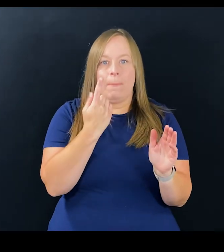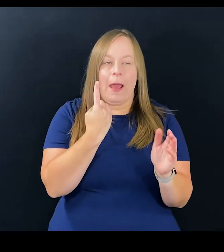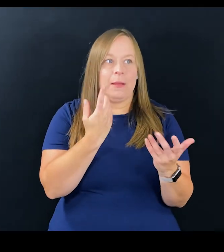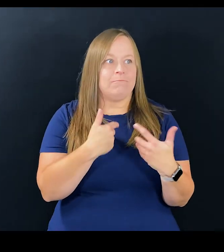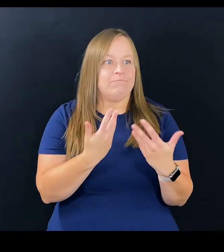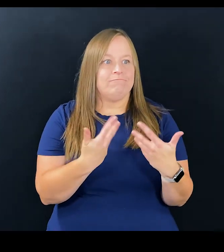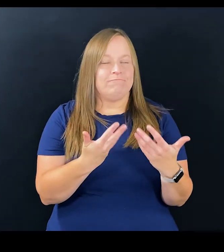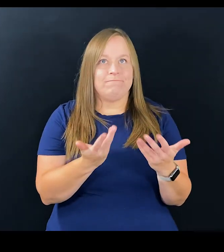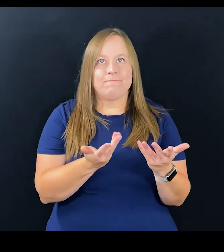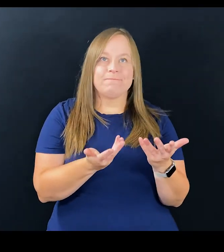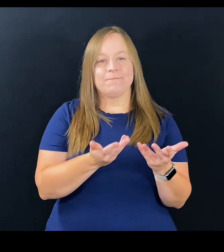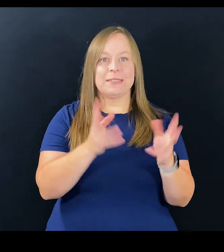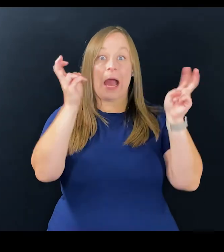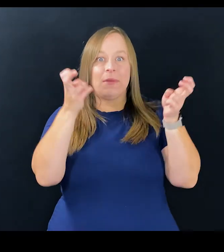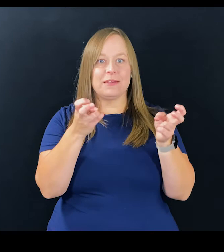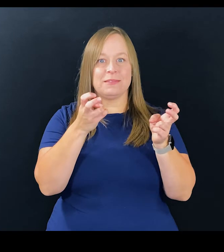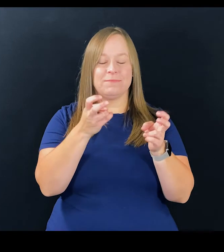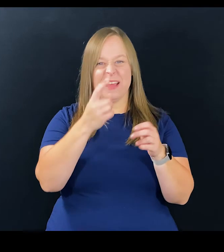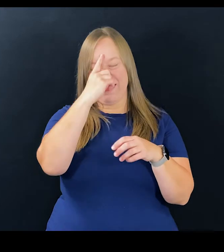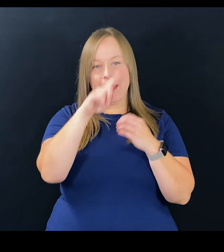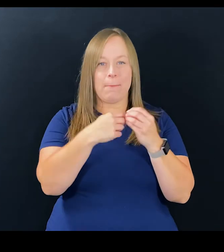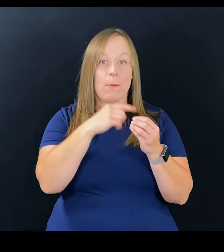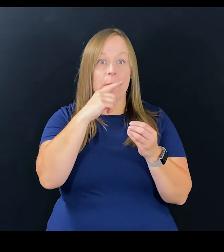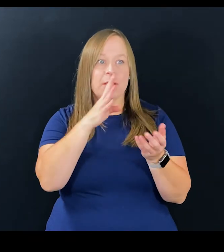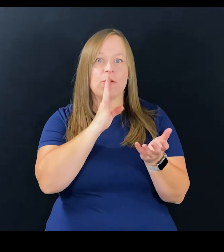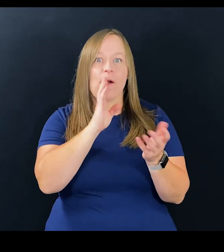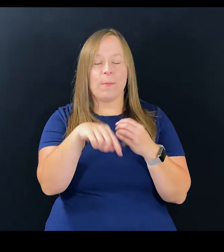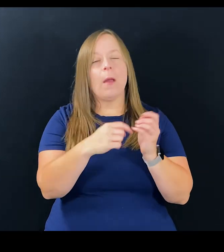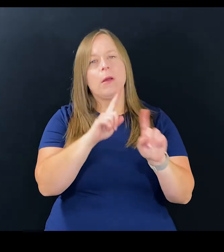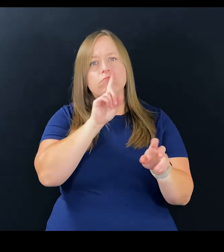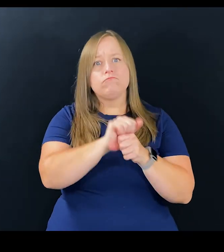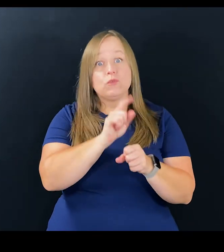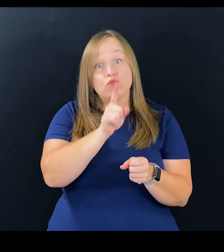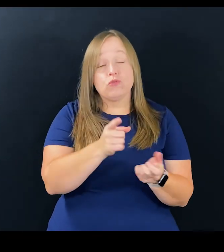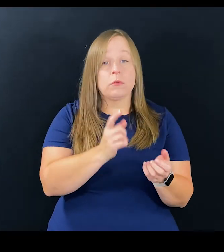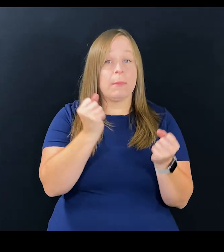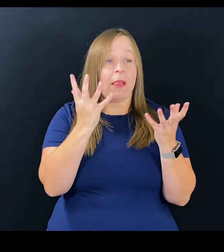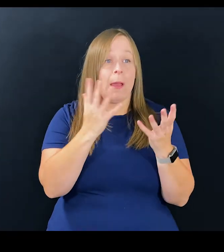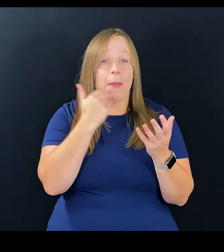It hasn't been one of my topics that I think about or publicly talk about, but it is true.